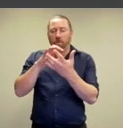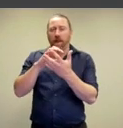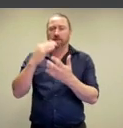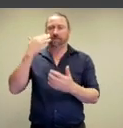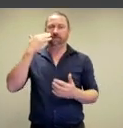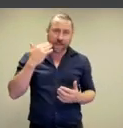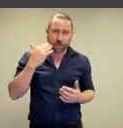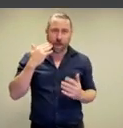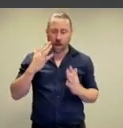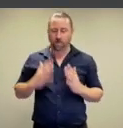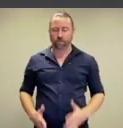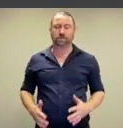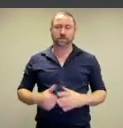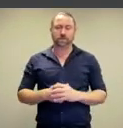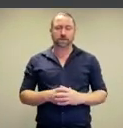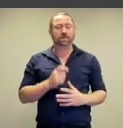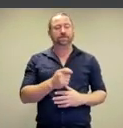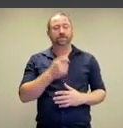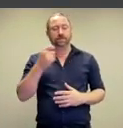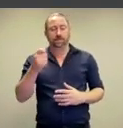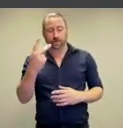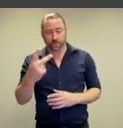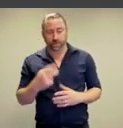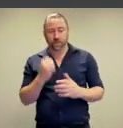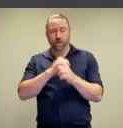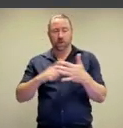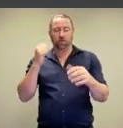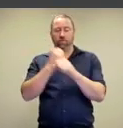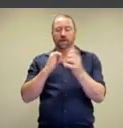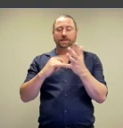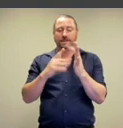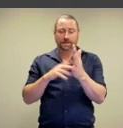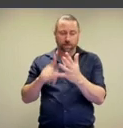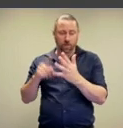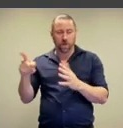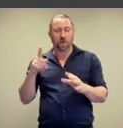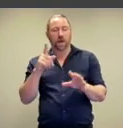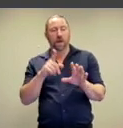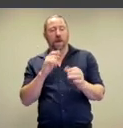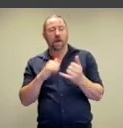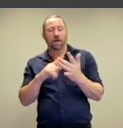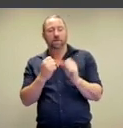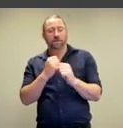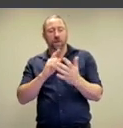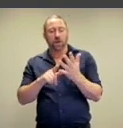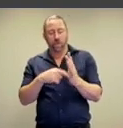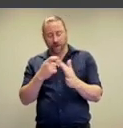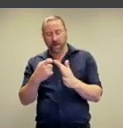and complex female bodies.